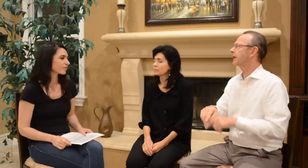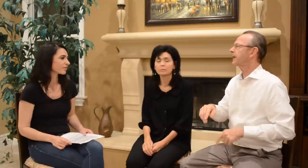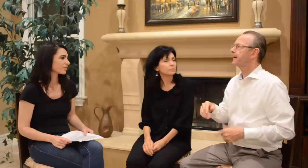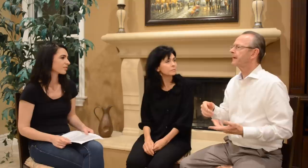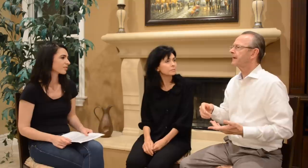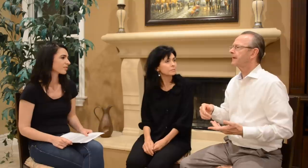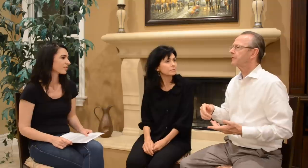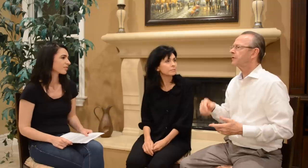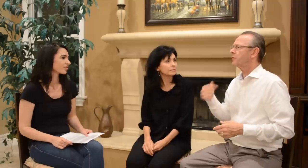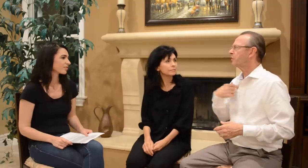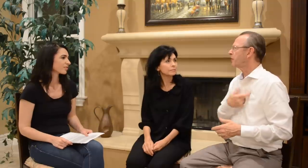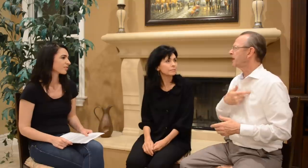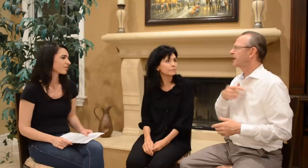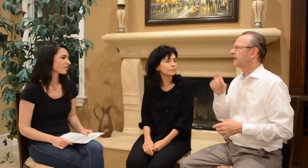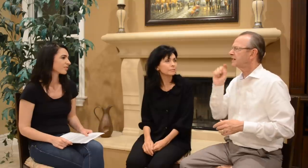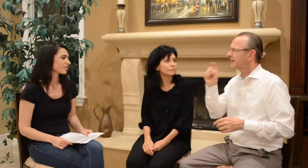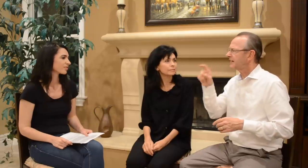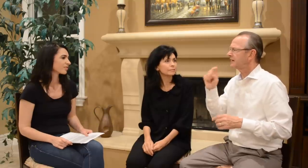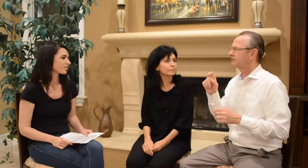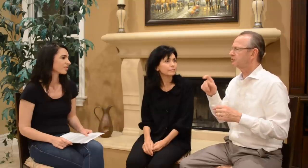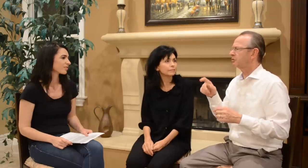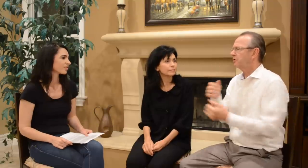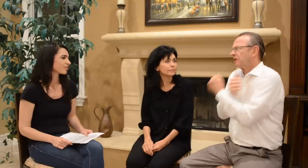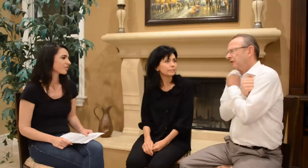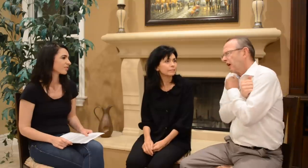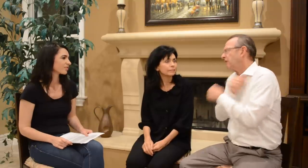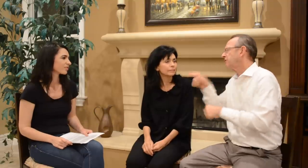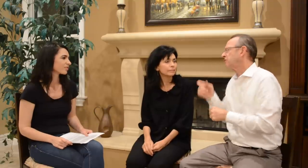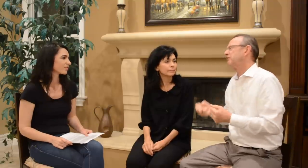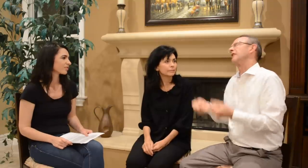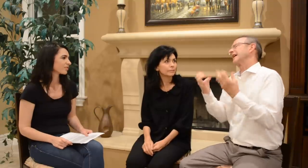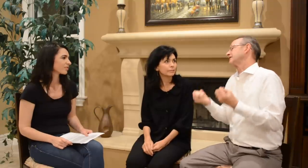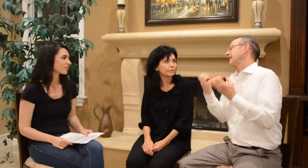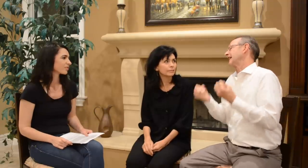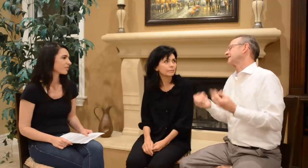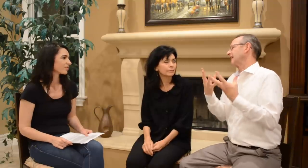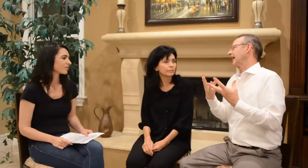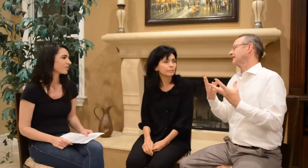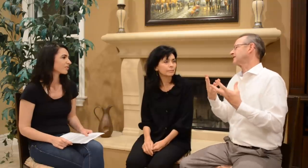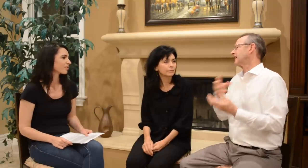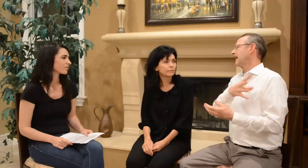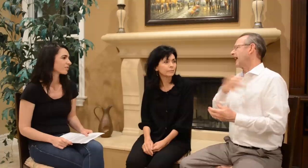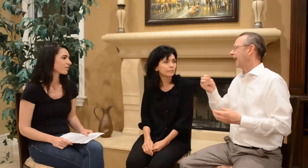Sisters. We needed to love you lots and lots and lots